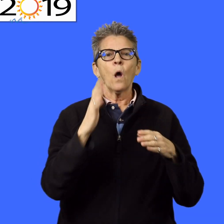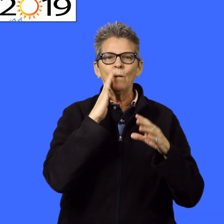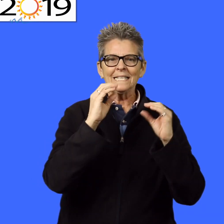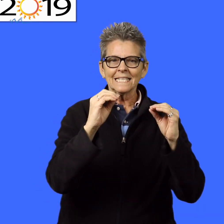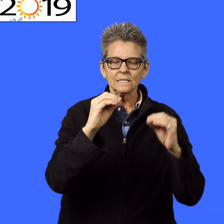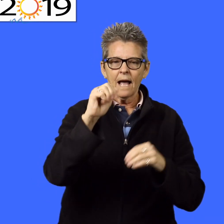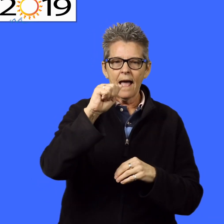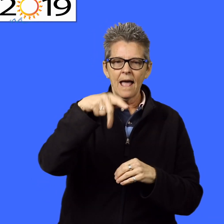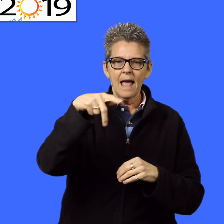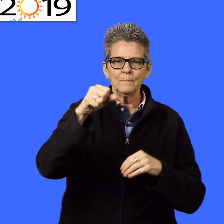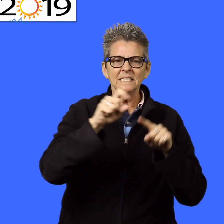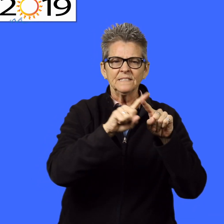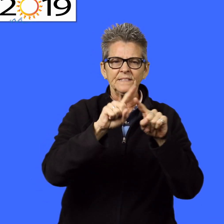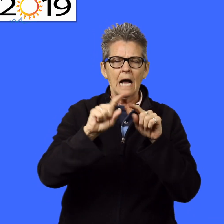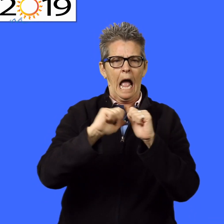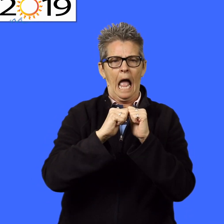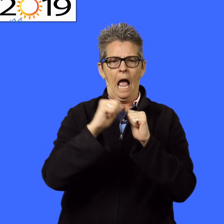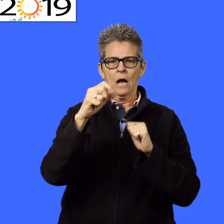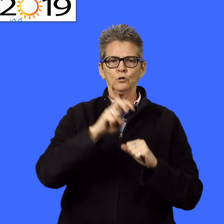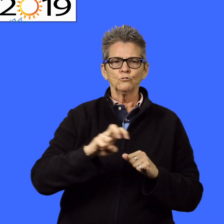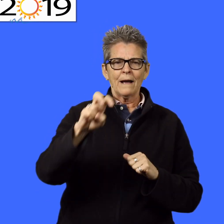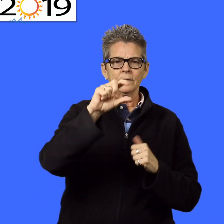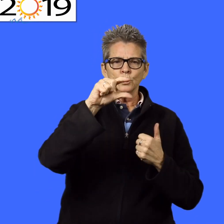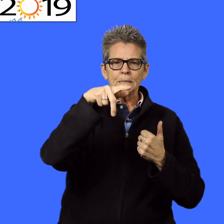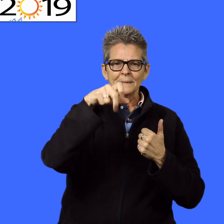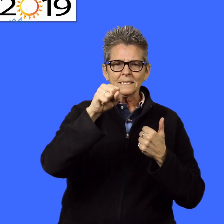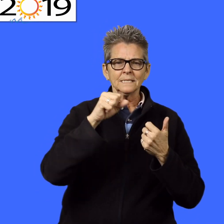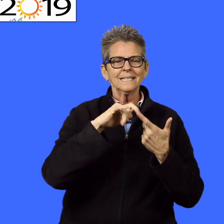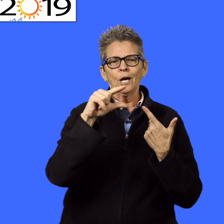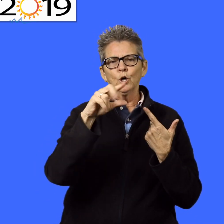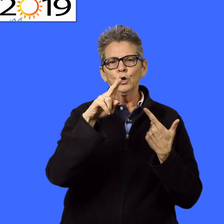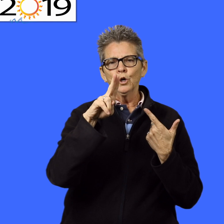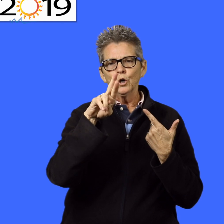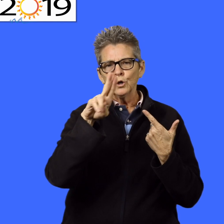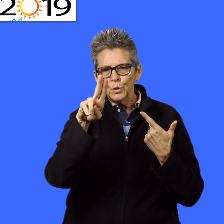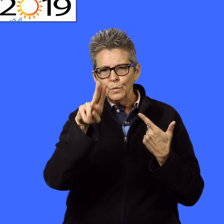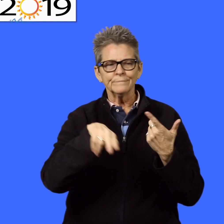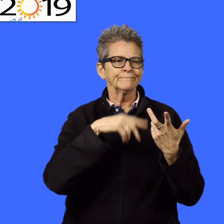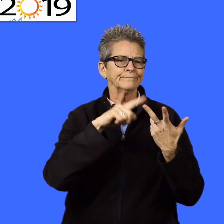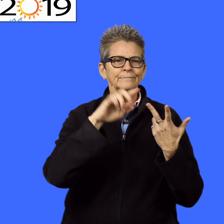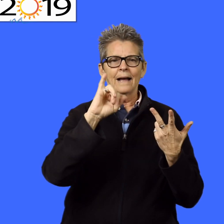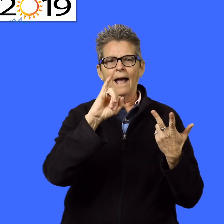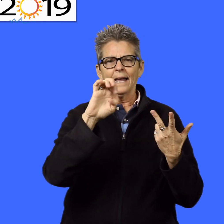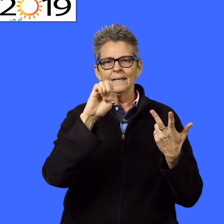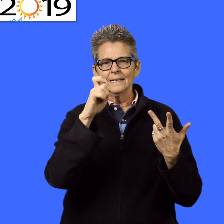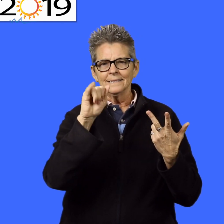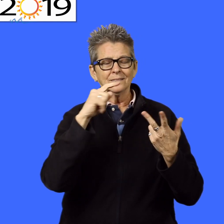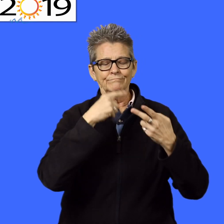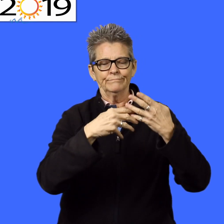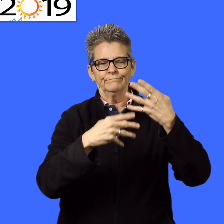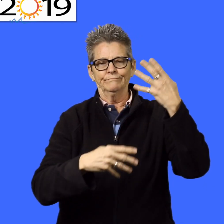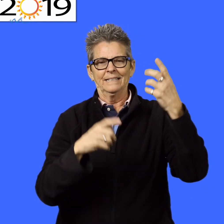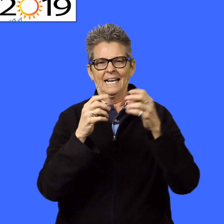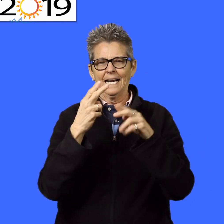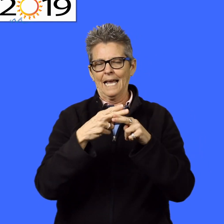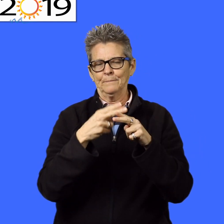Finally, the participants will learn about different navigation applications, such as Guru, and so many others.